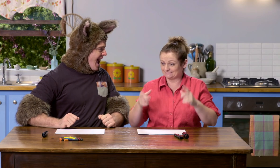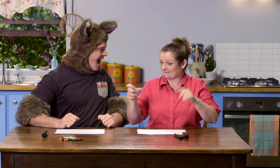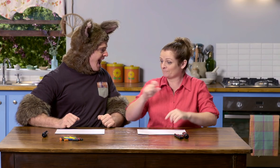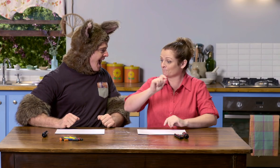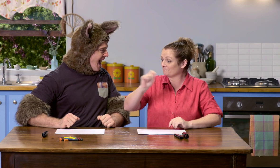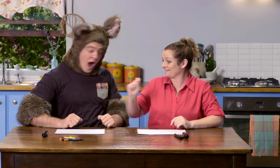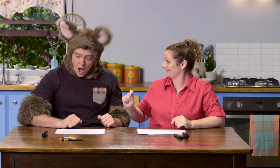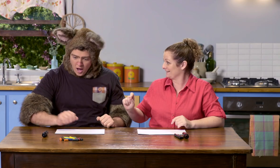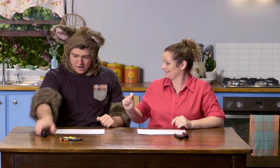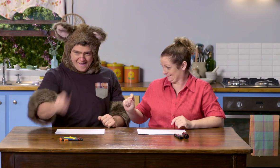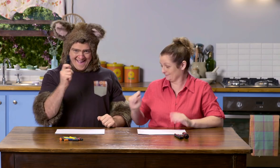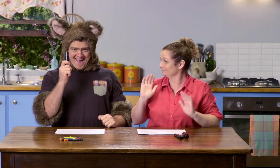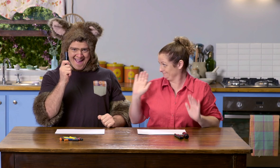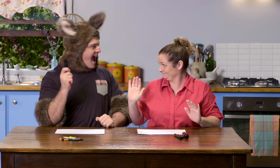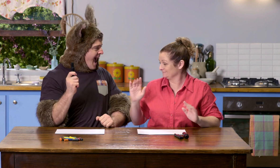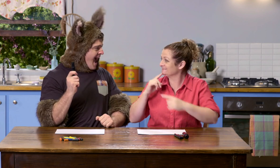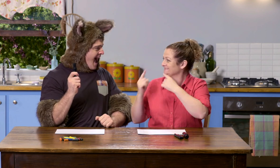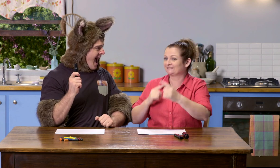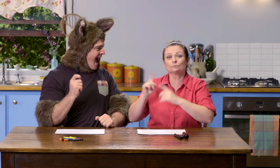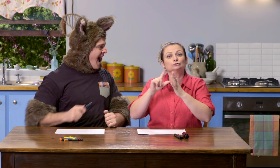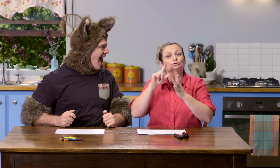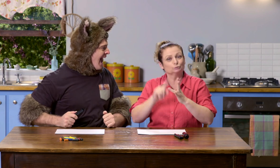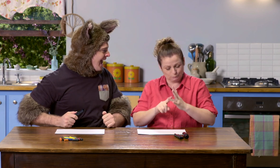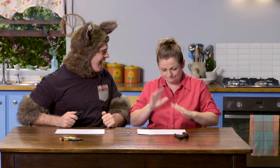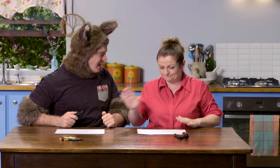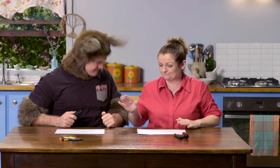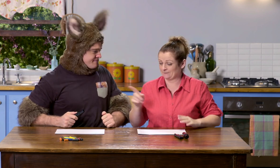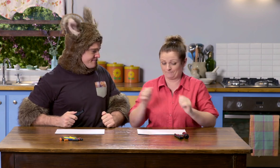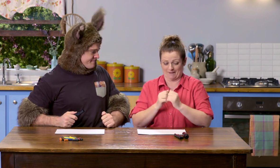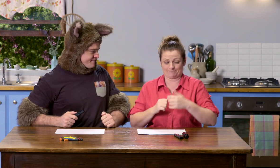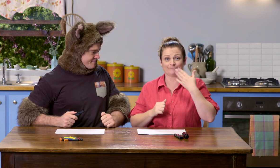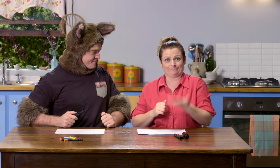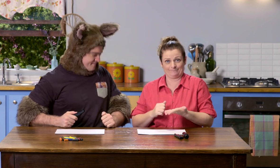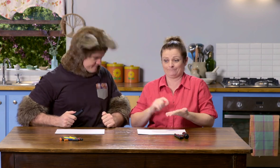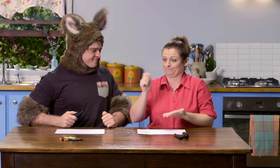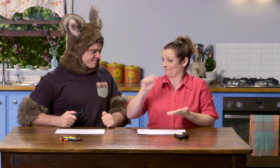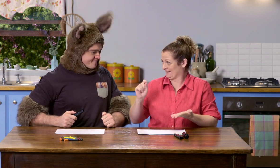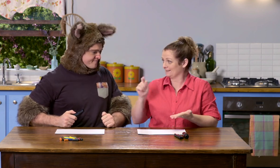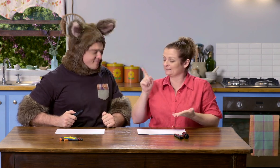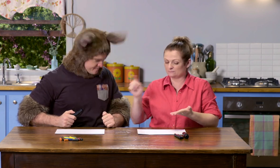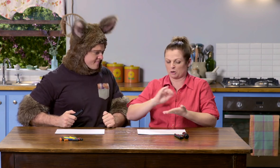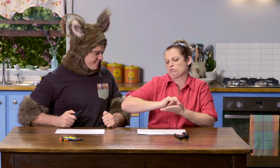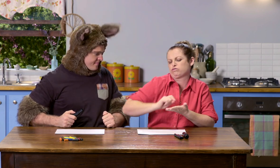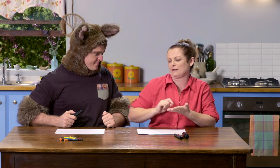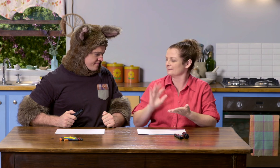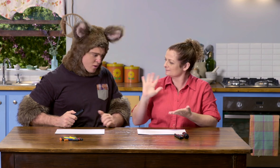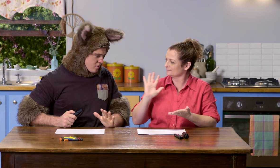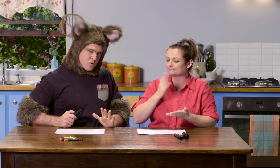Alright, can you grab the pen? I'll explain to you what we're going to do. Put your pen on the paper.